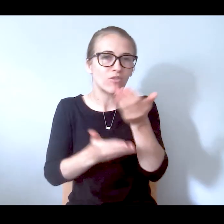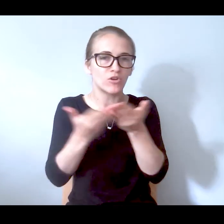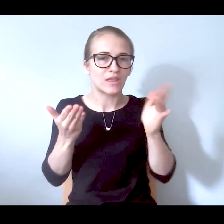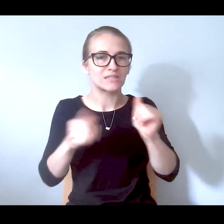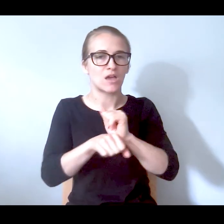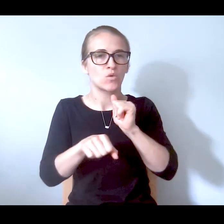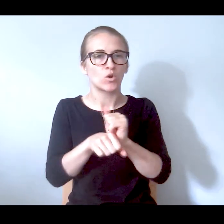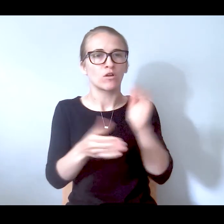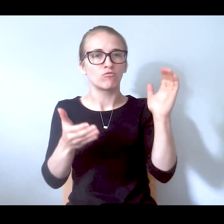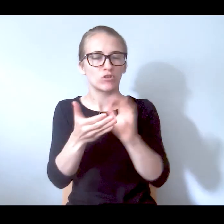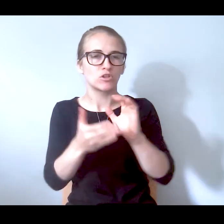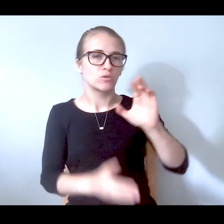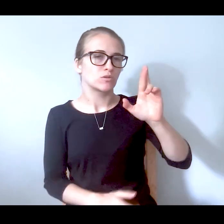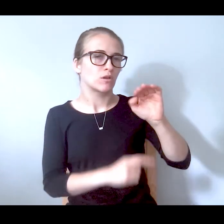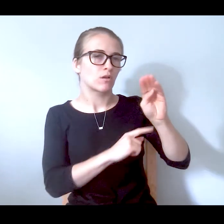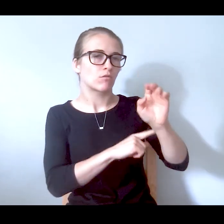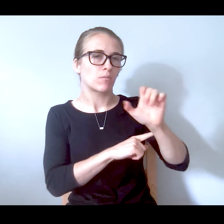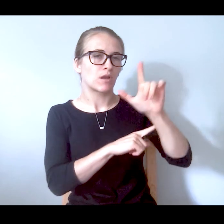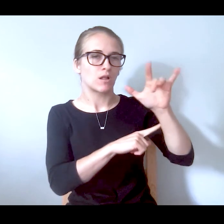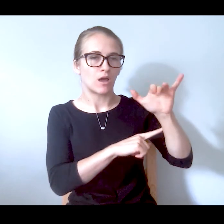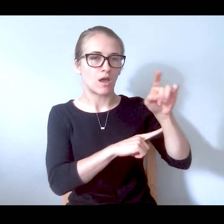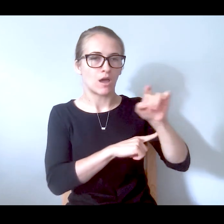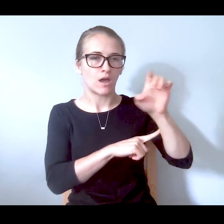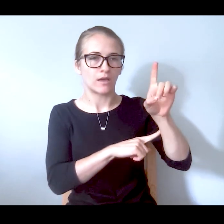that work to decriminalize mental illness across our